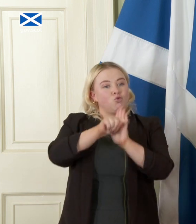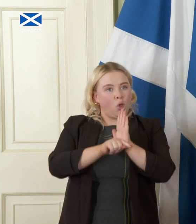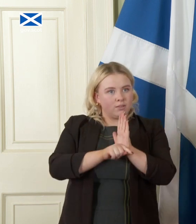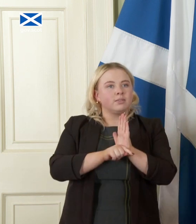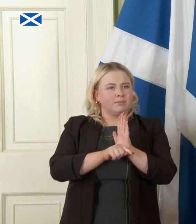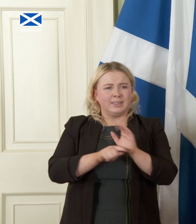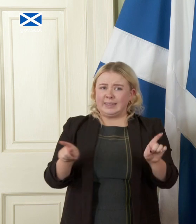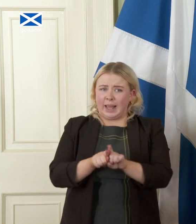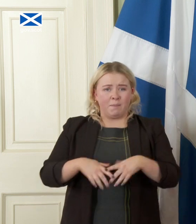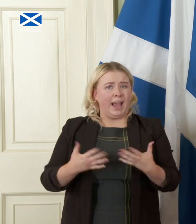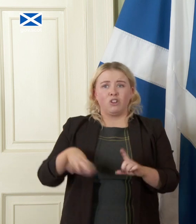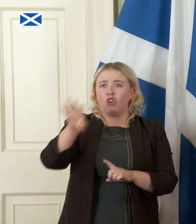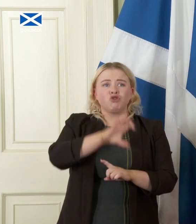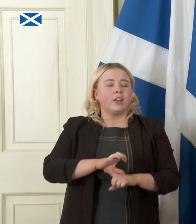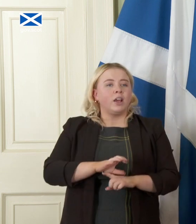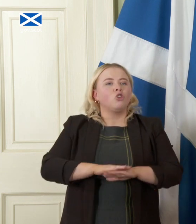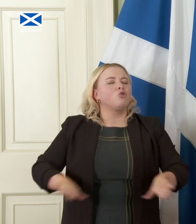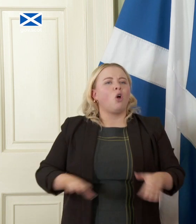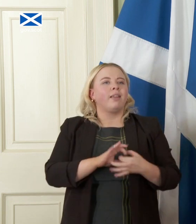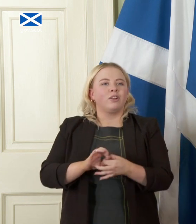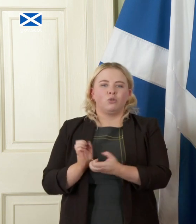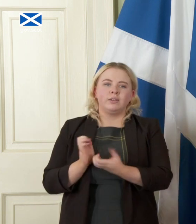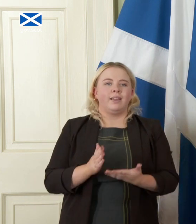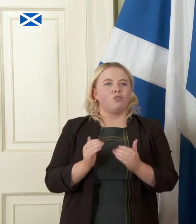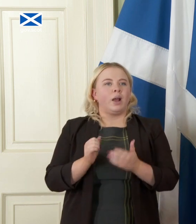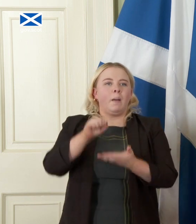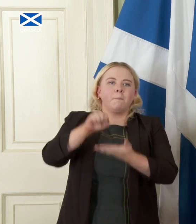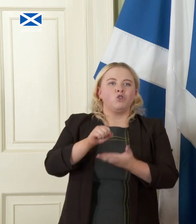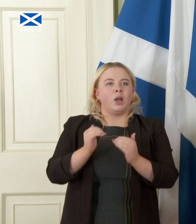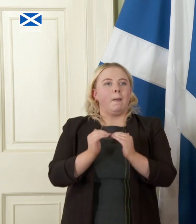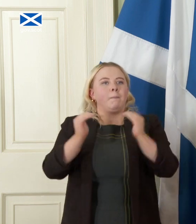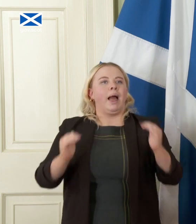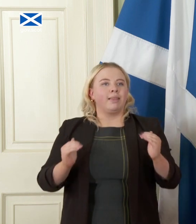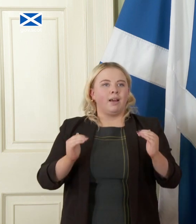with any country is not about delivering budget balance immediately it's about delivering budget